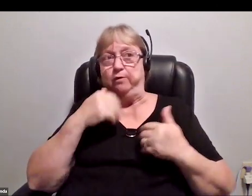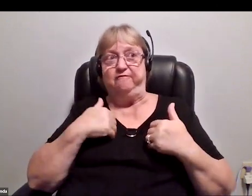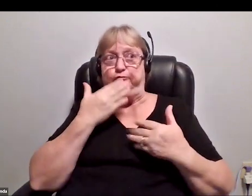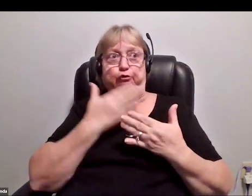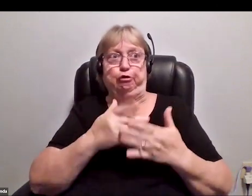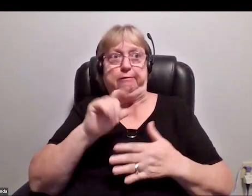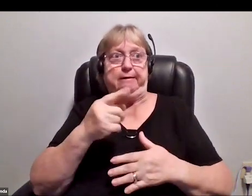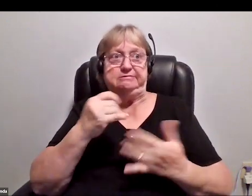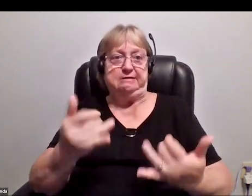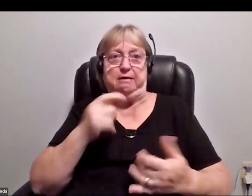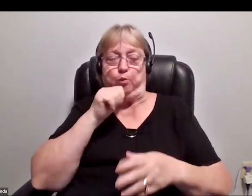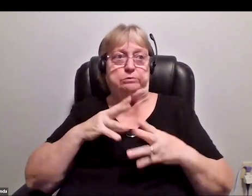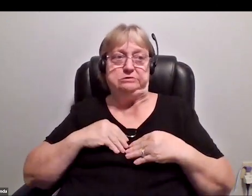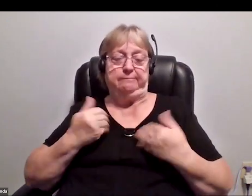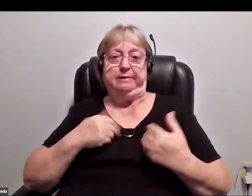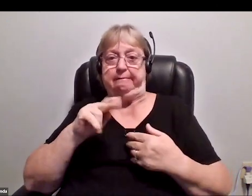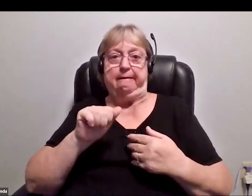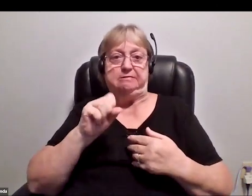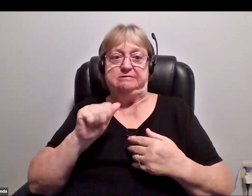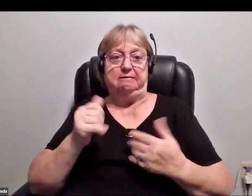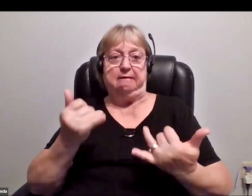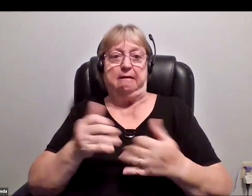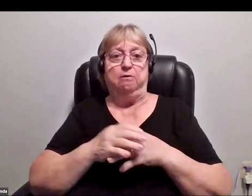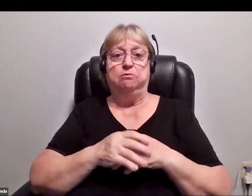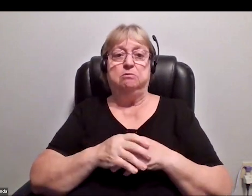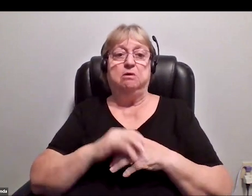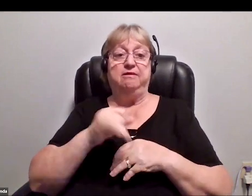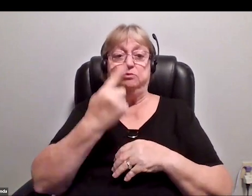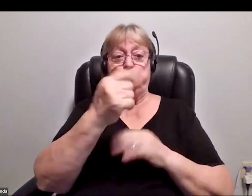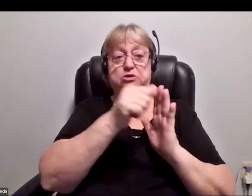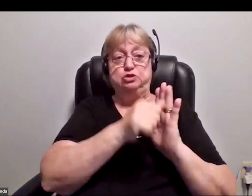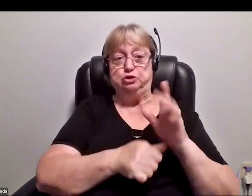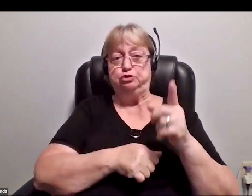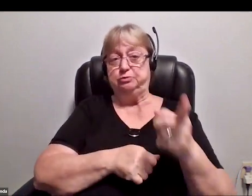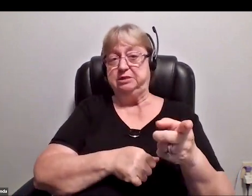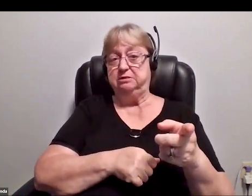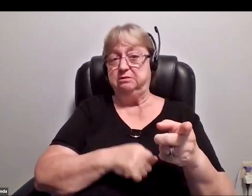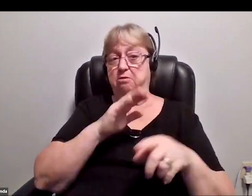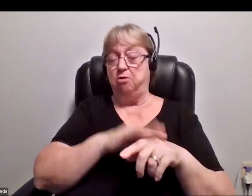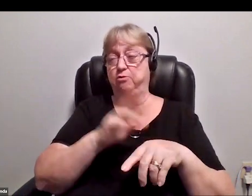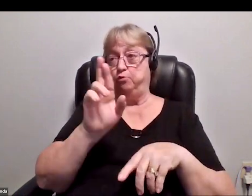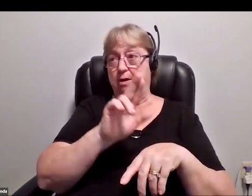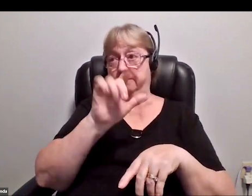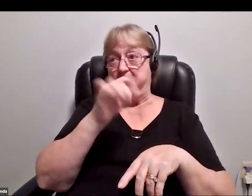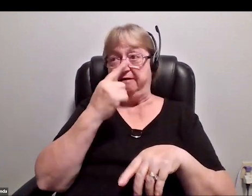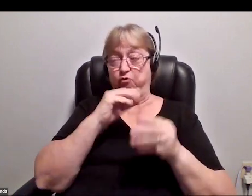They're definitely not going to take me at NASA." This was one of the surgeries I had on my right leg to get that fixed.